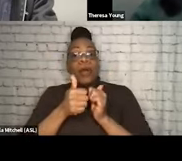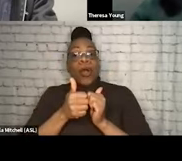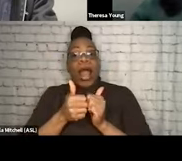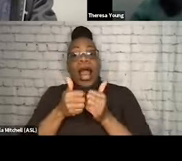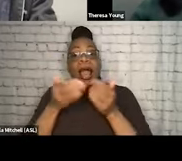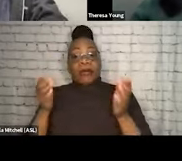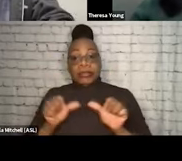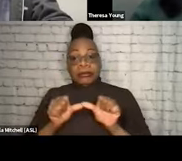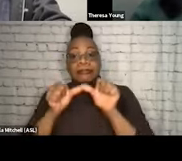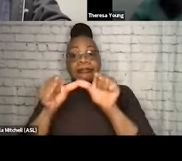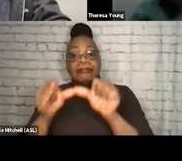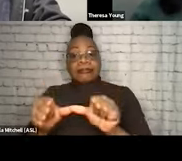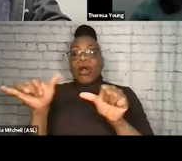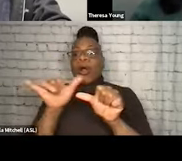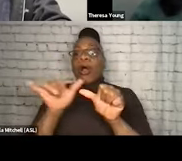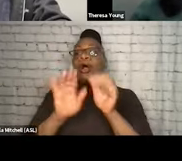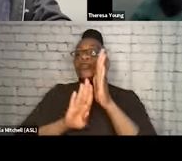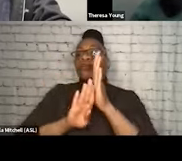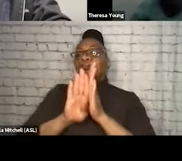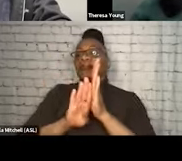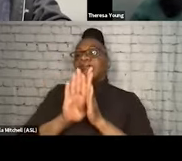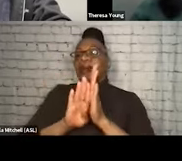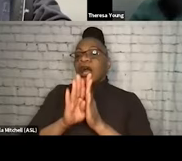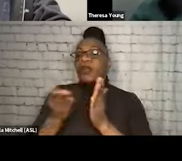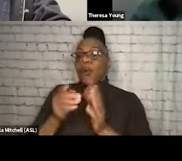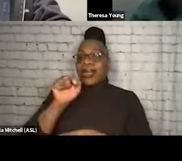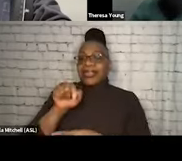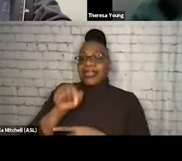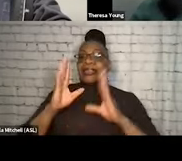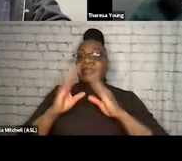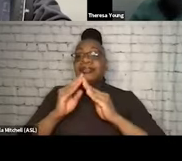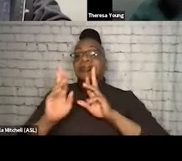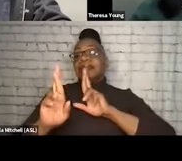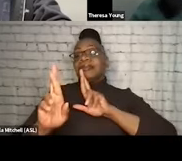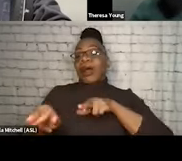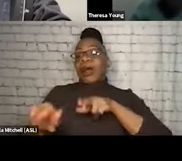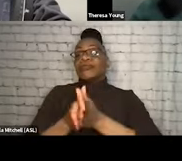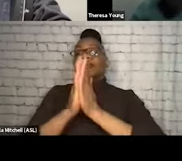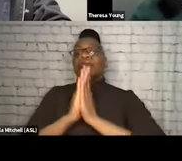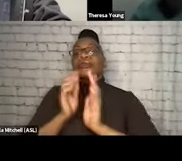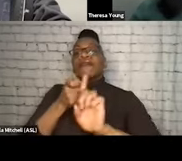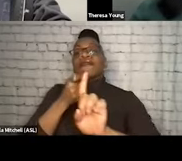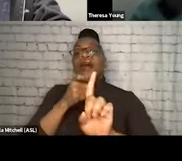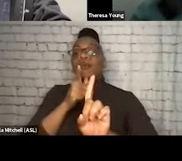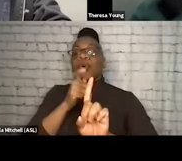And also, we developed this session in response to requests from the community, so knowing that this is a need in your communities